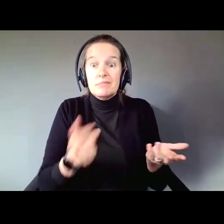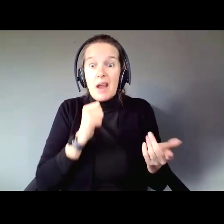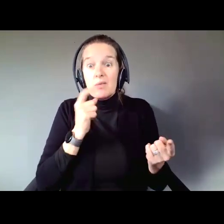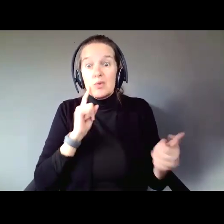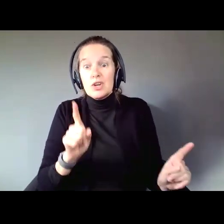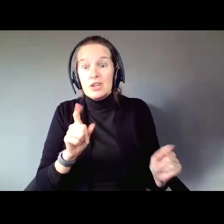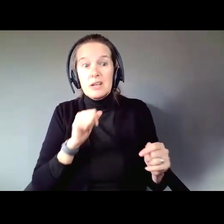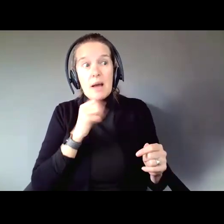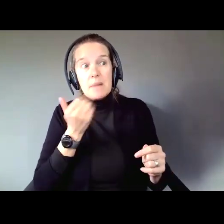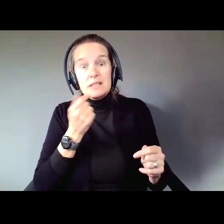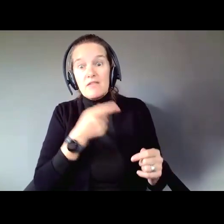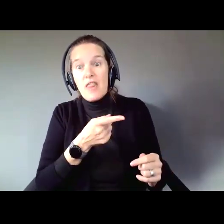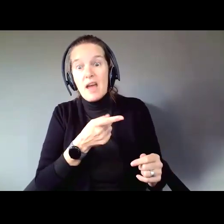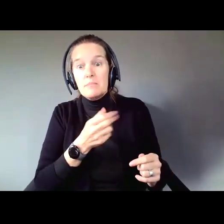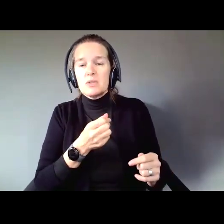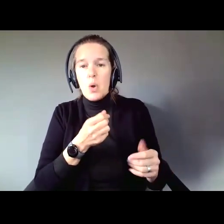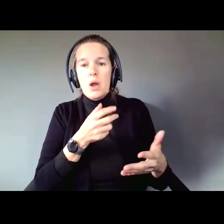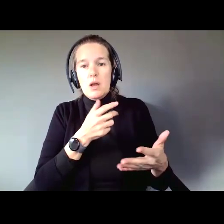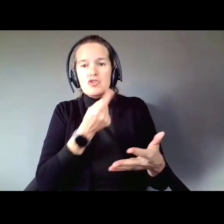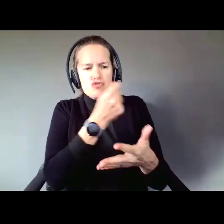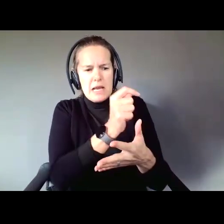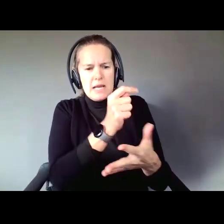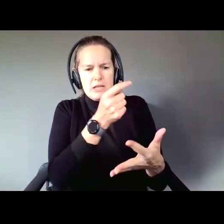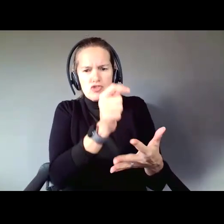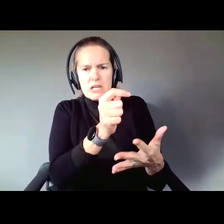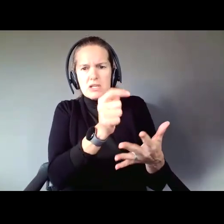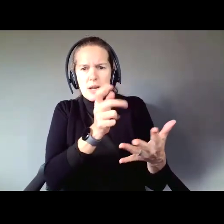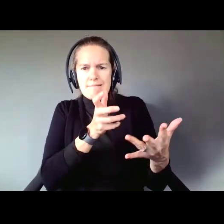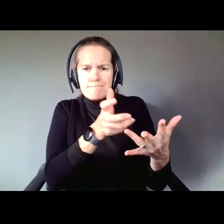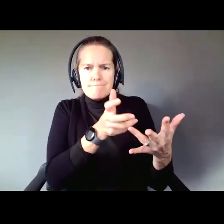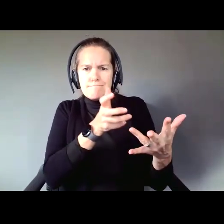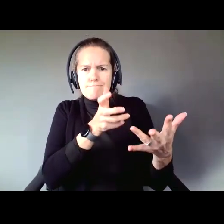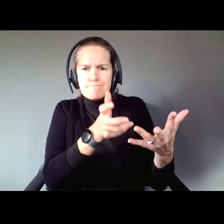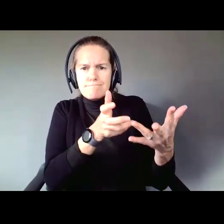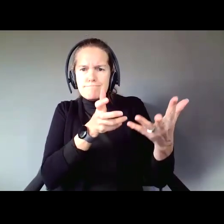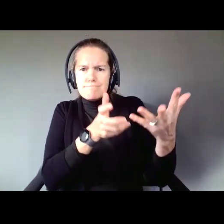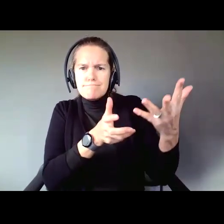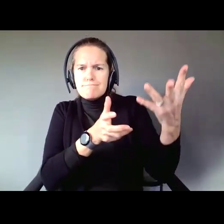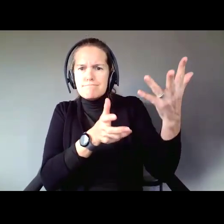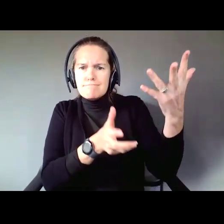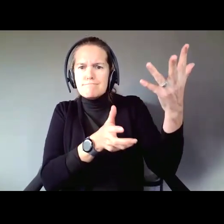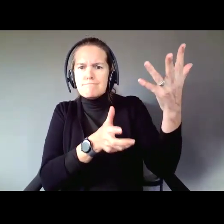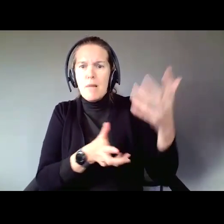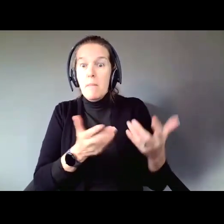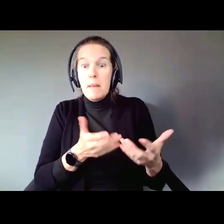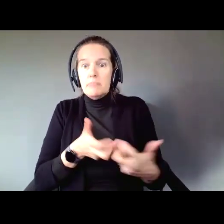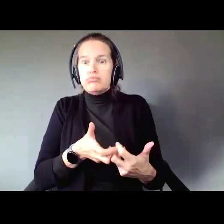them. Keep trying. Try another way. Talk, examine, explore, because something might work, or nothing